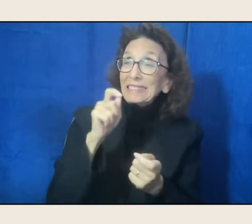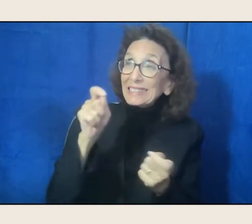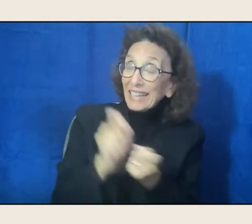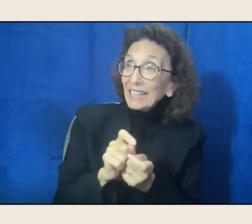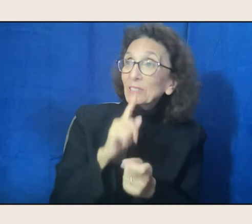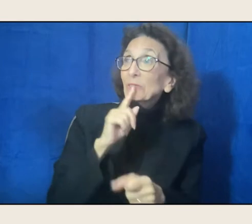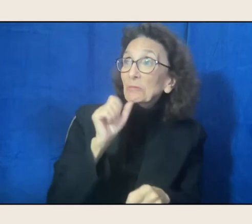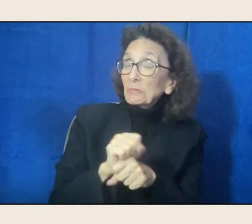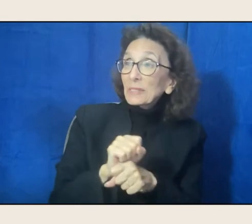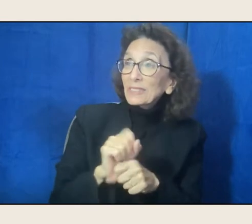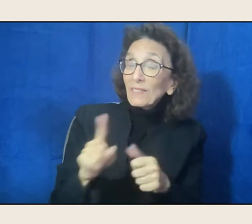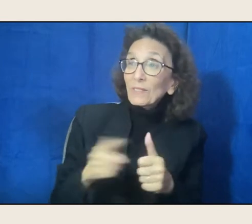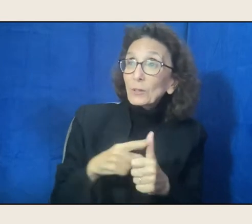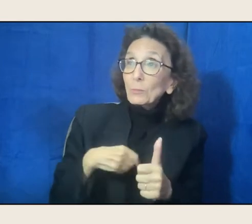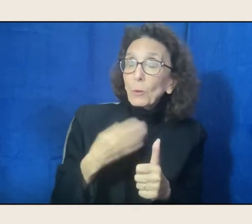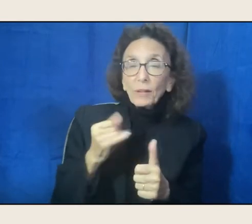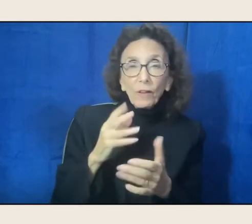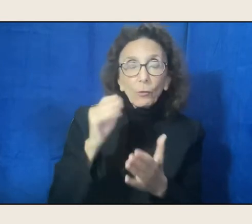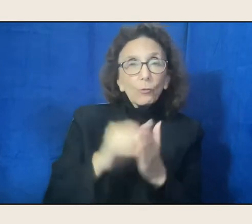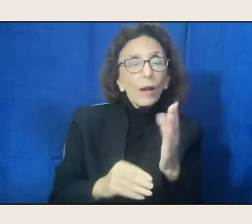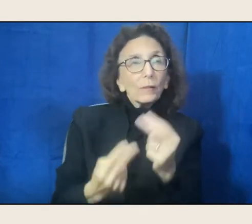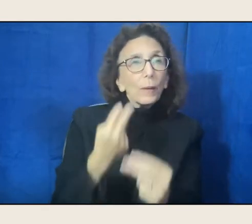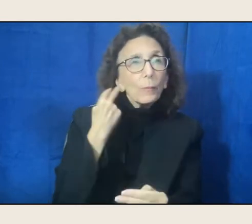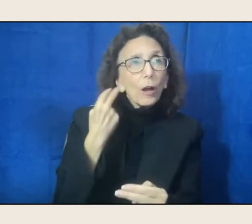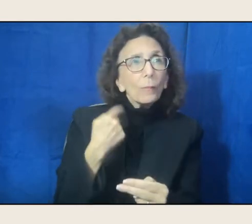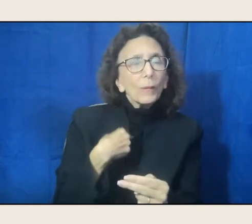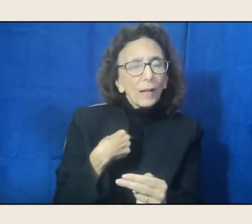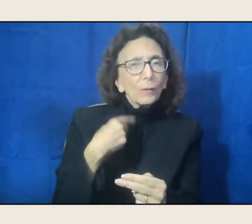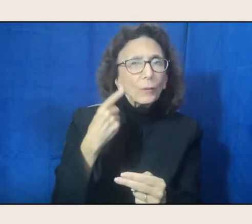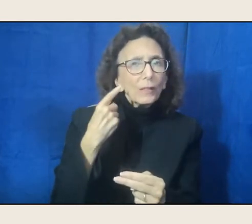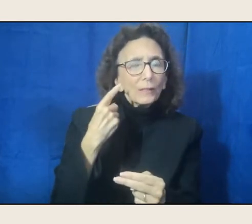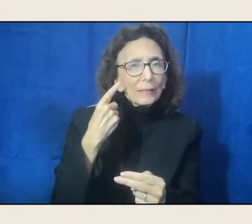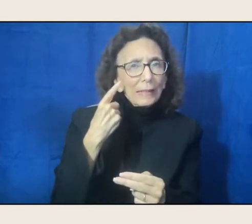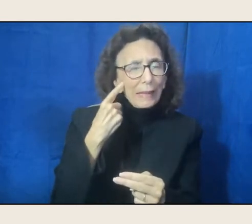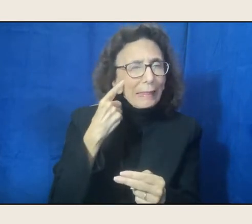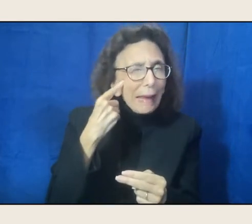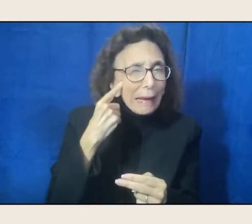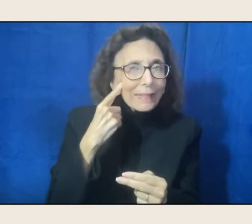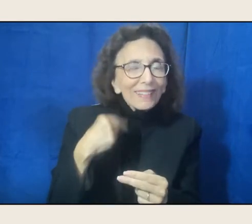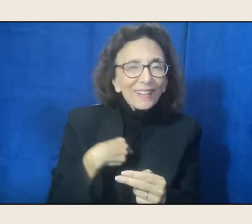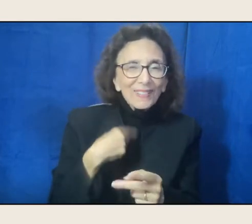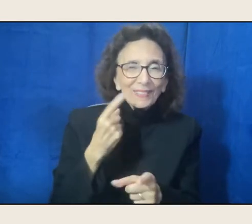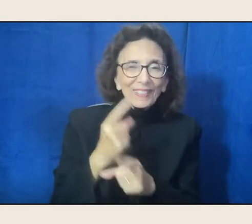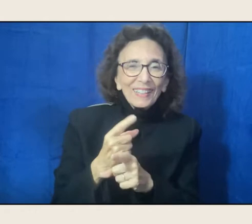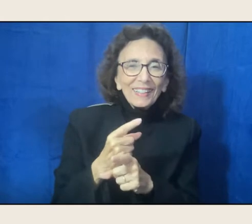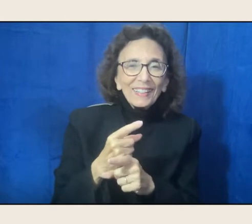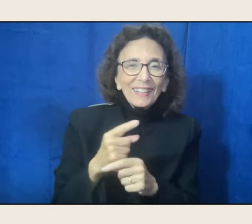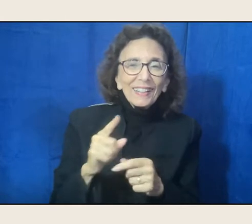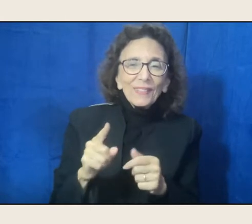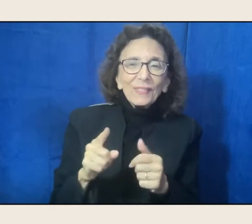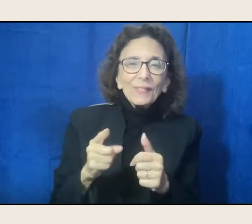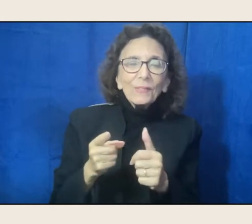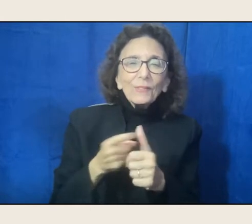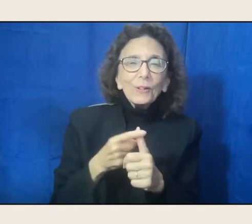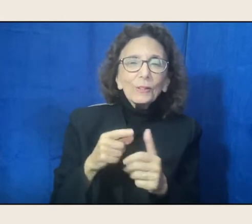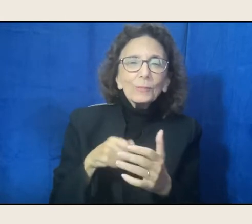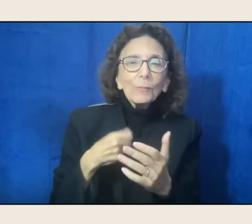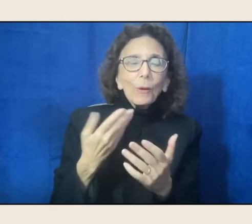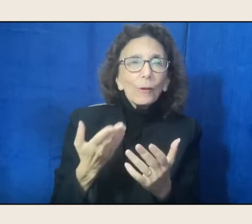and if I were writing a memoir, I would have to say that. But is that, it was my mother also reciting,